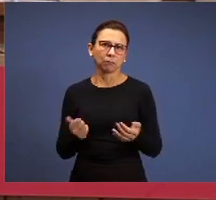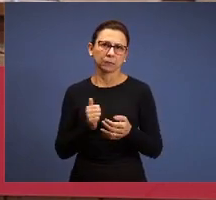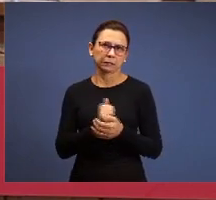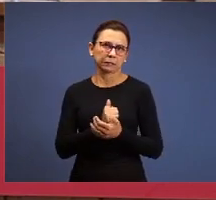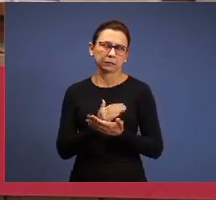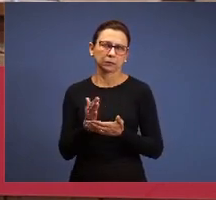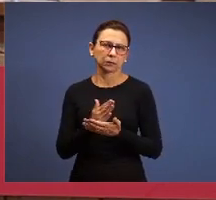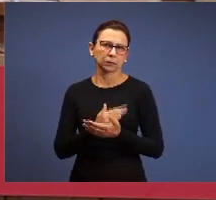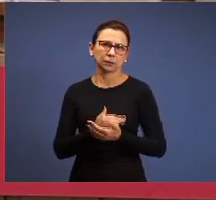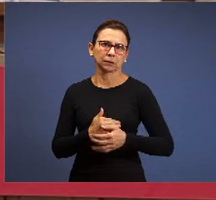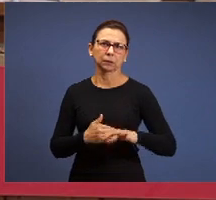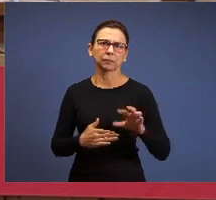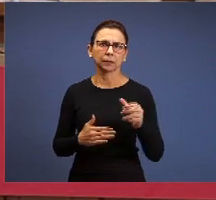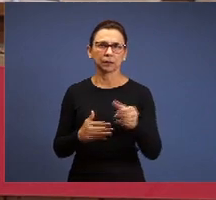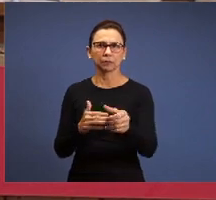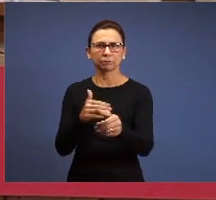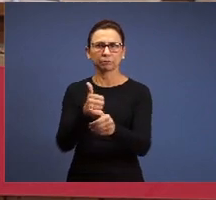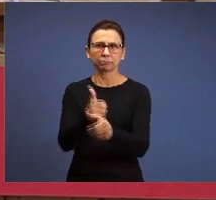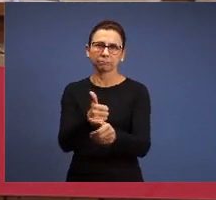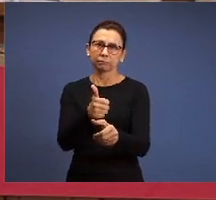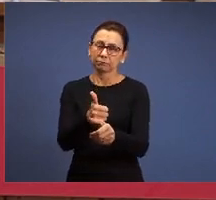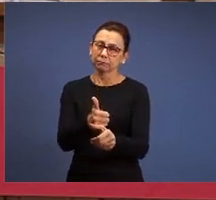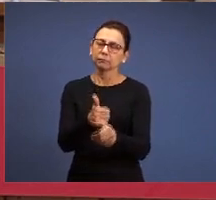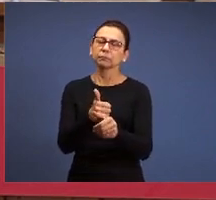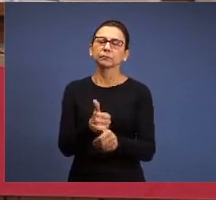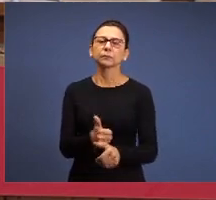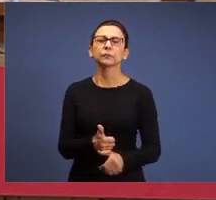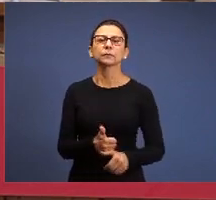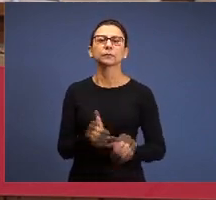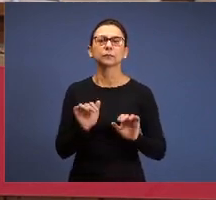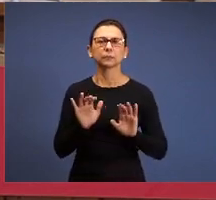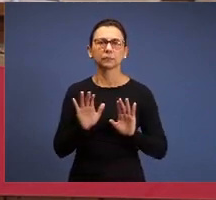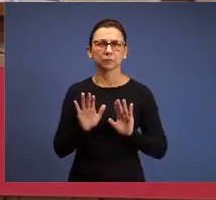some point of view, the churches that